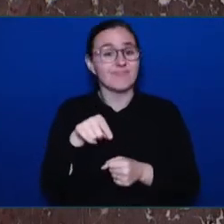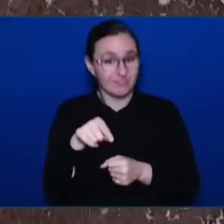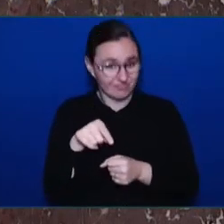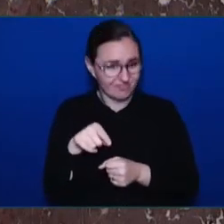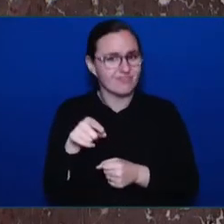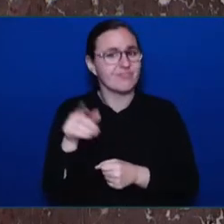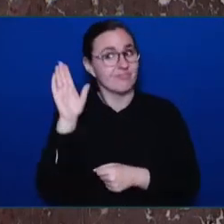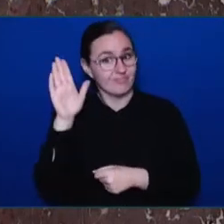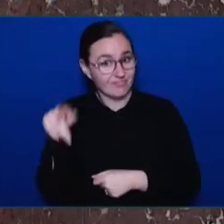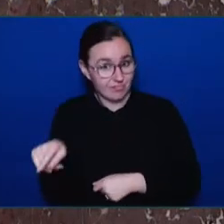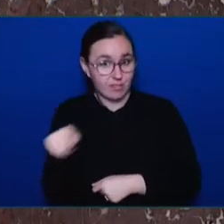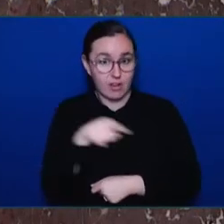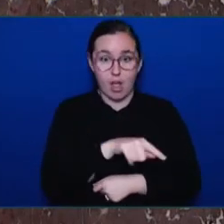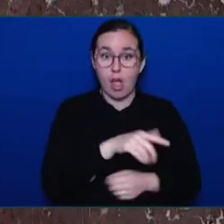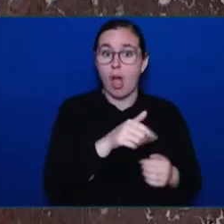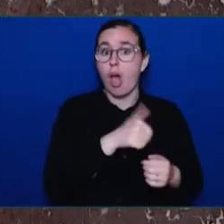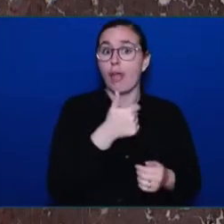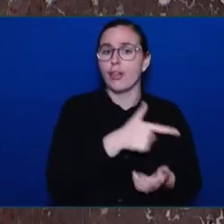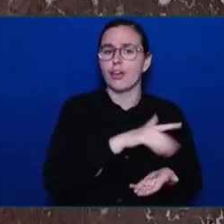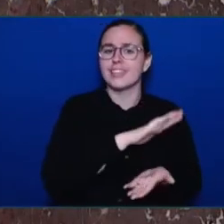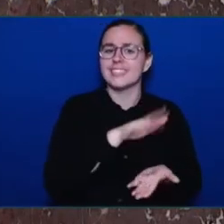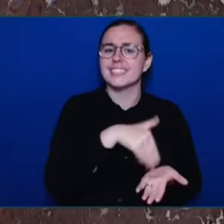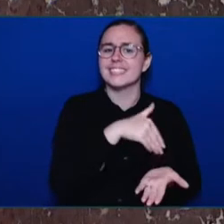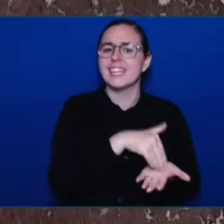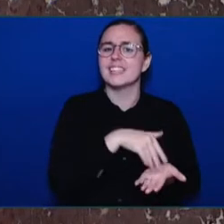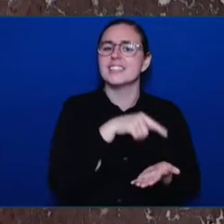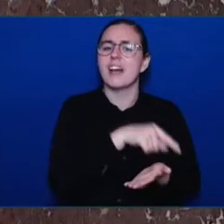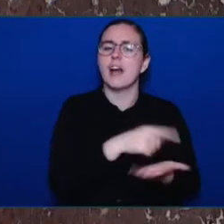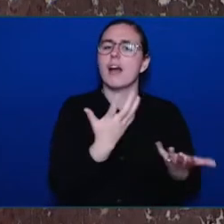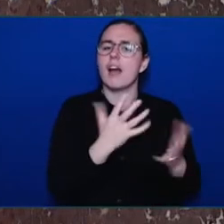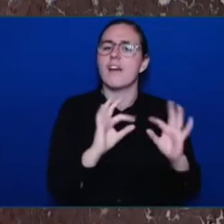in the 1990s that continues to this day.